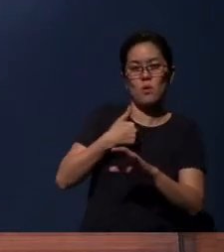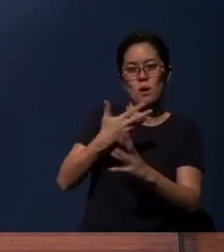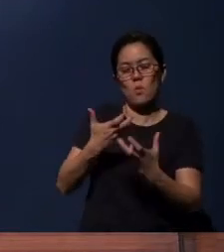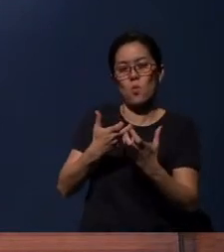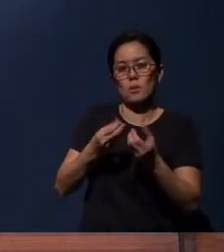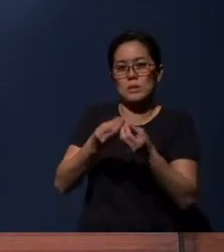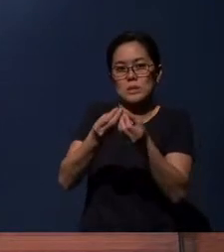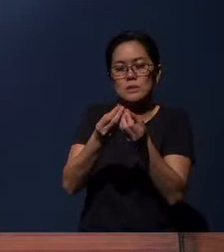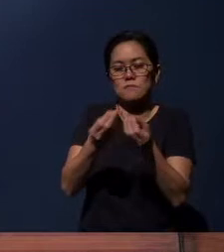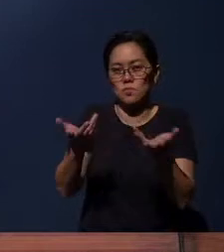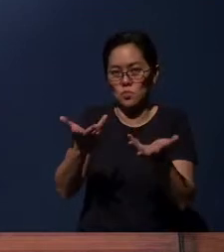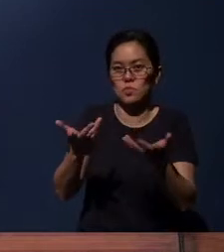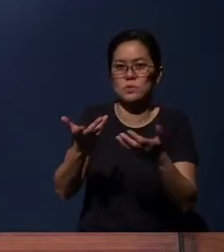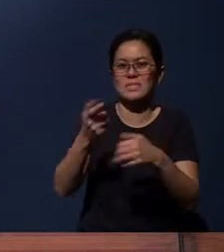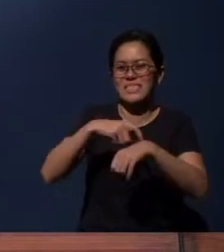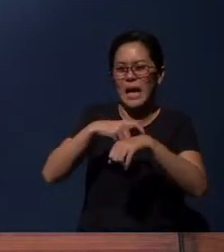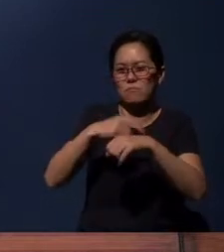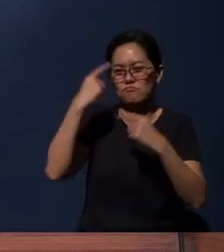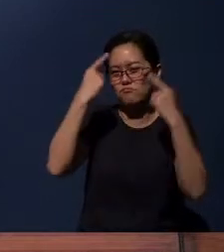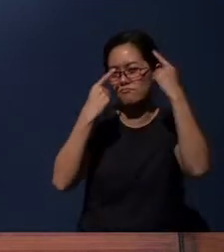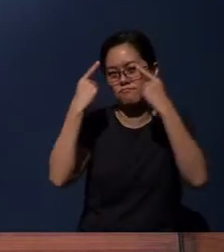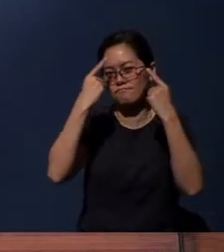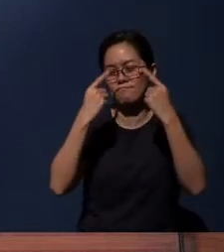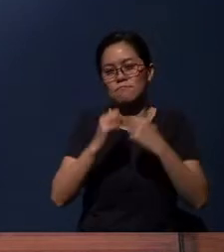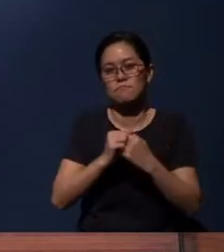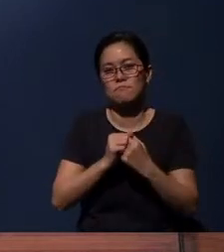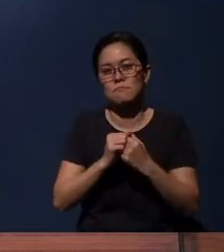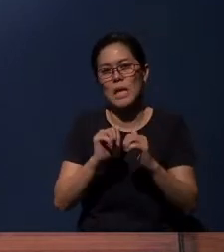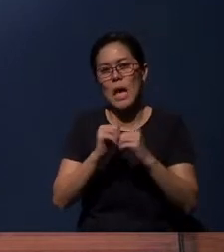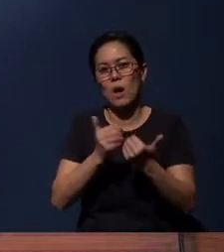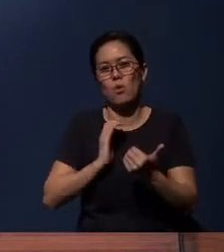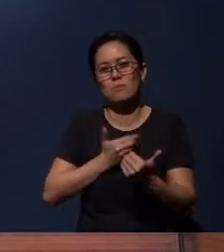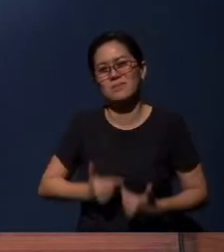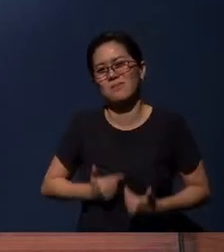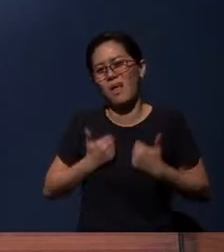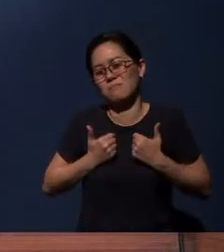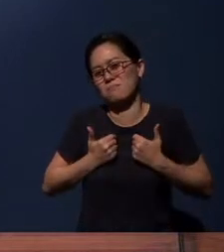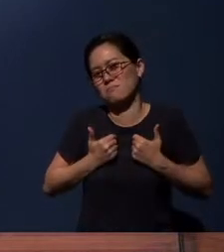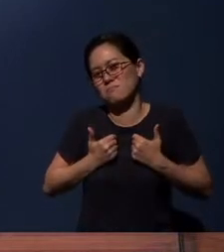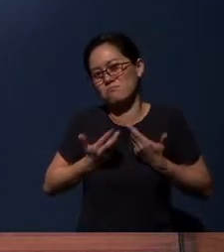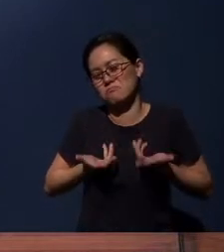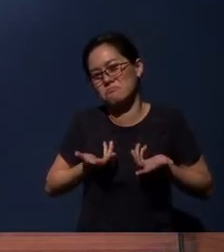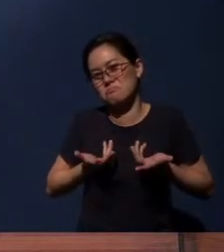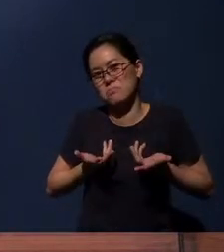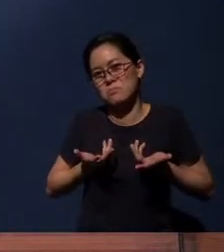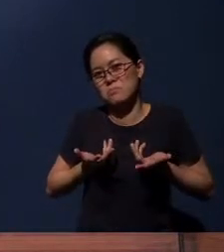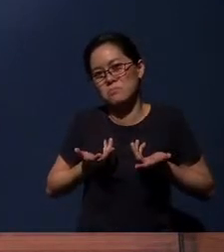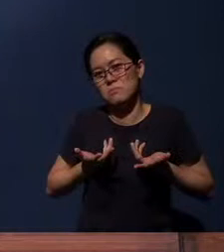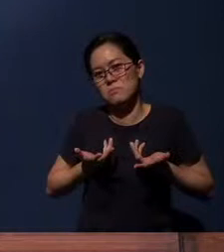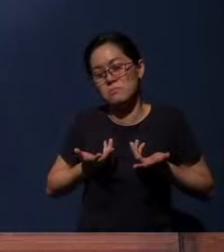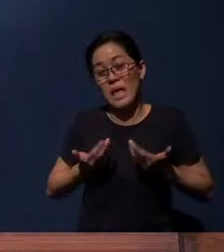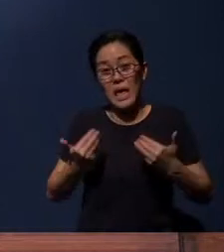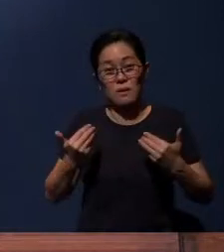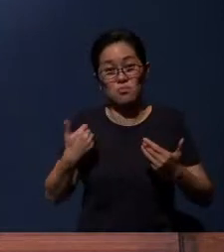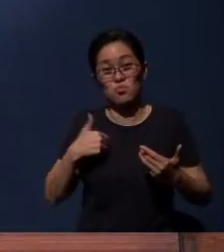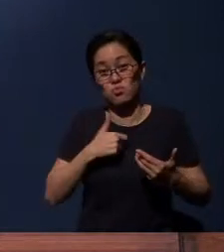of us some time to ponder. How have our lives been? Have we been thankful?